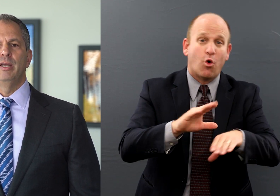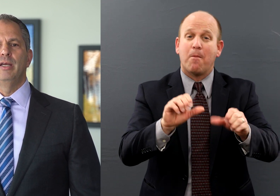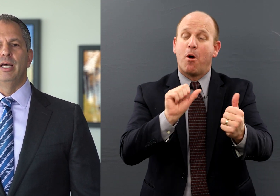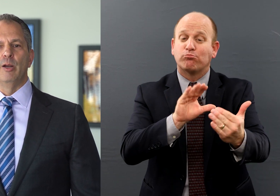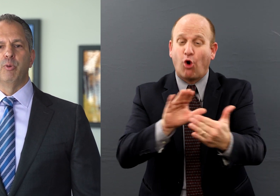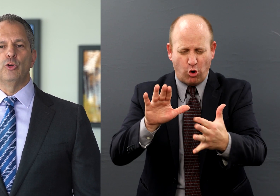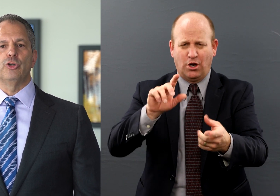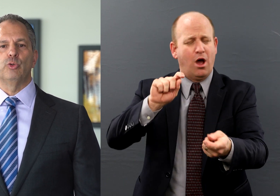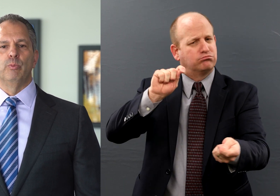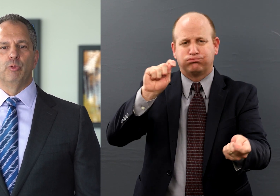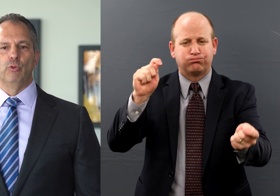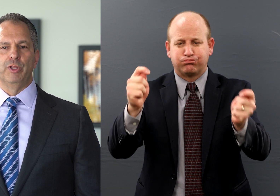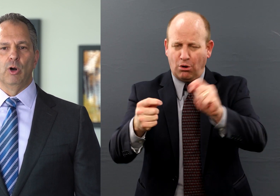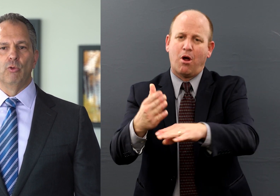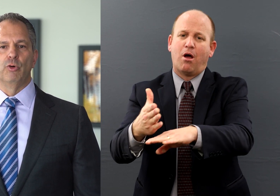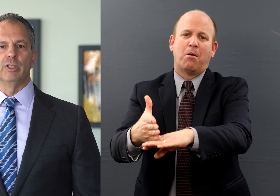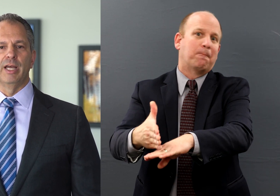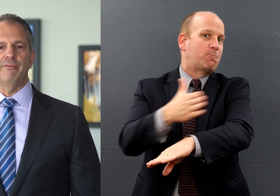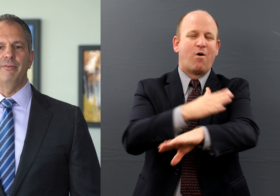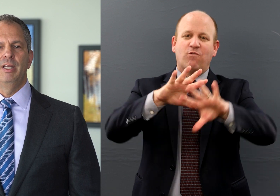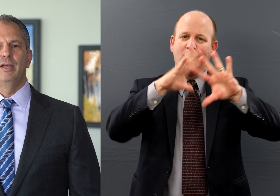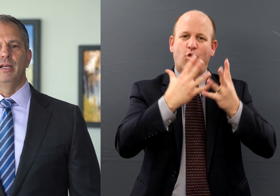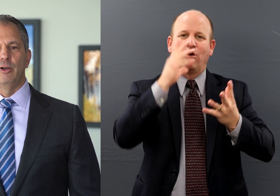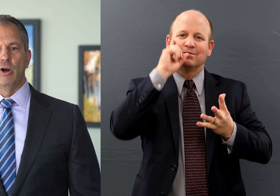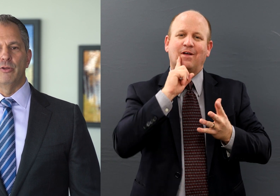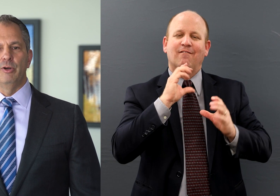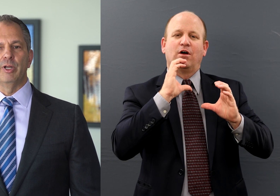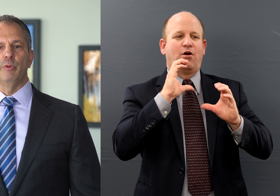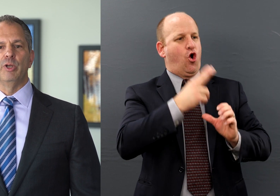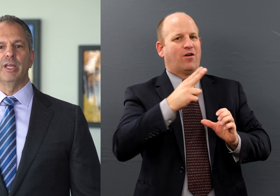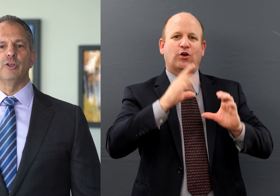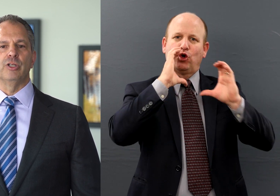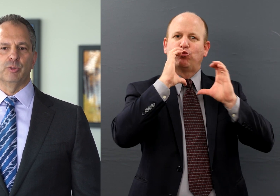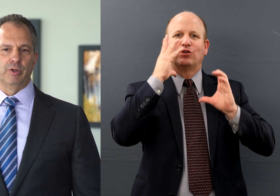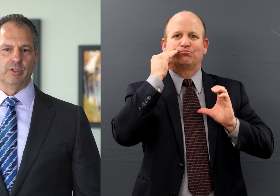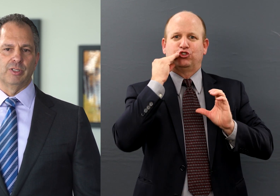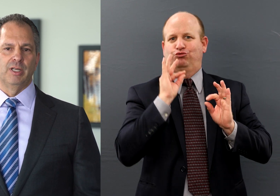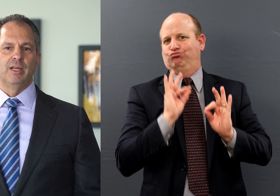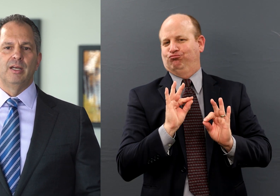and approaches to improve the overall Deaf and hard-of-hearing communication experience.